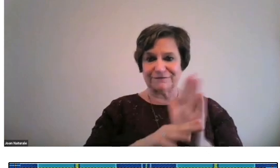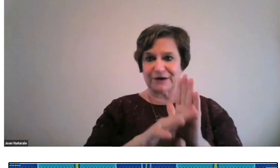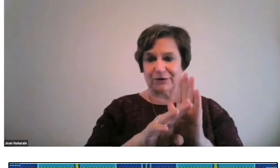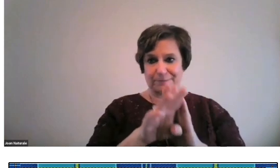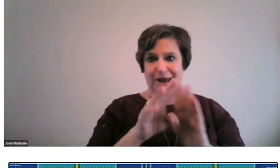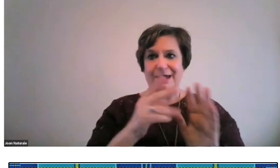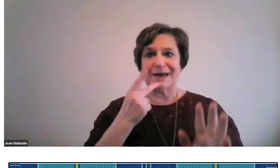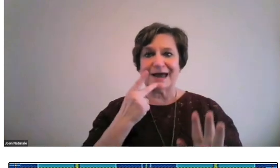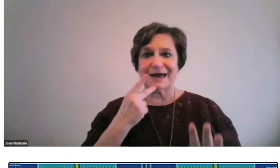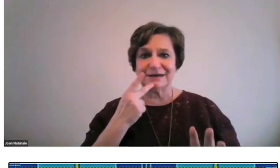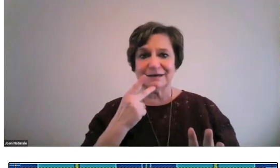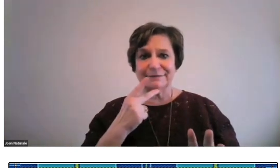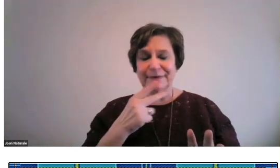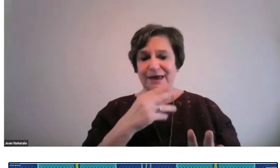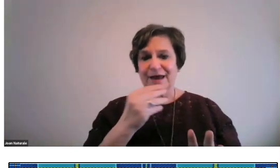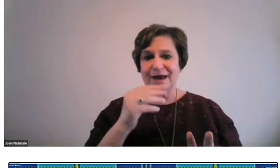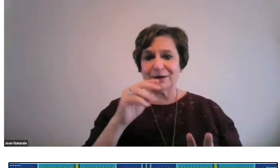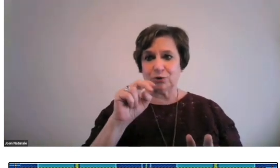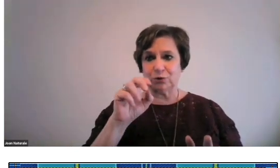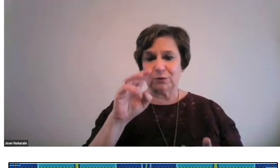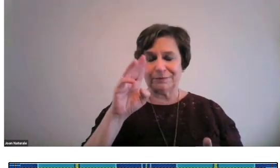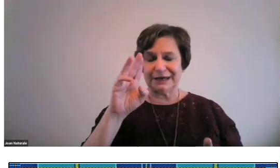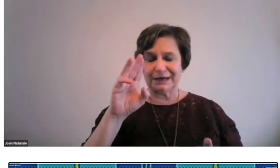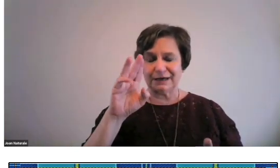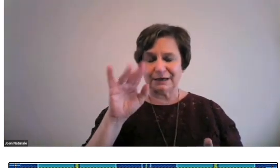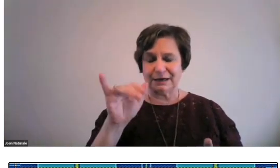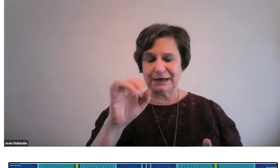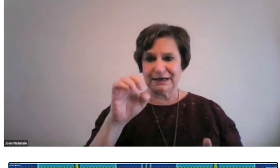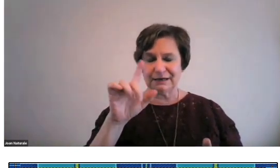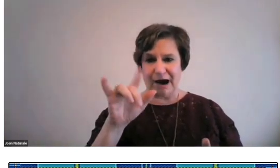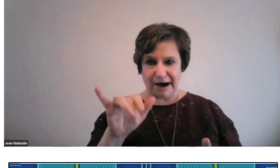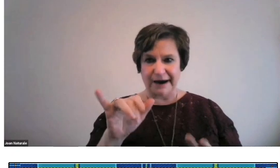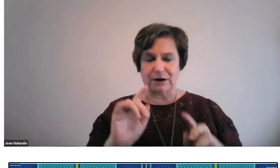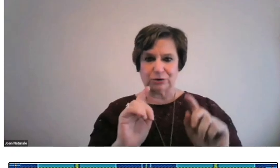Another very interesting collection developed by Patty